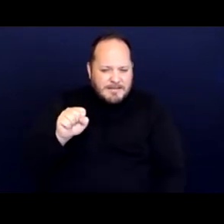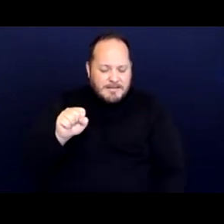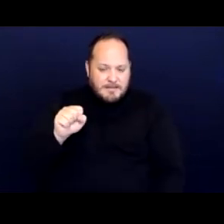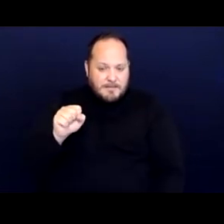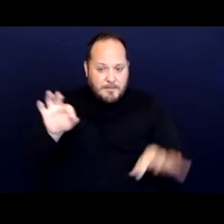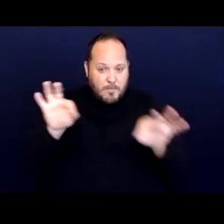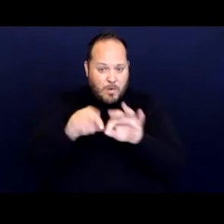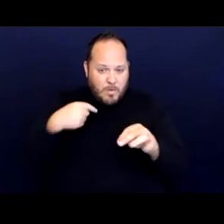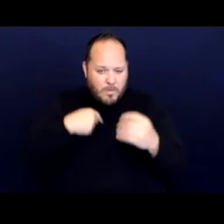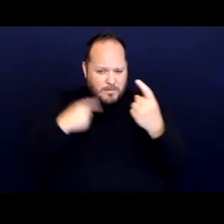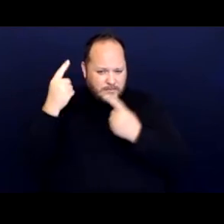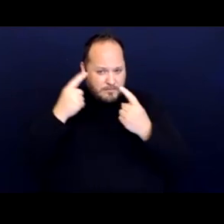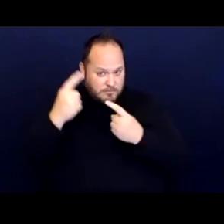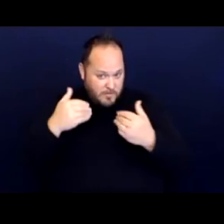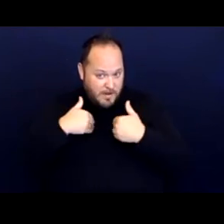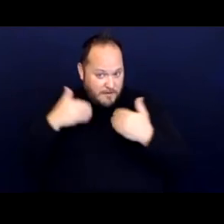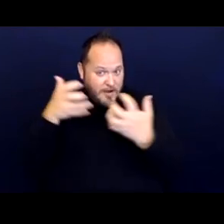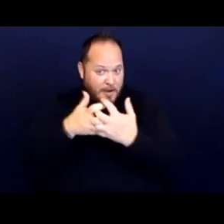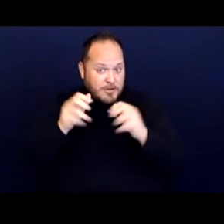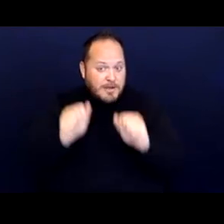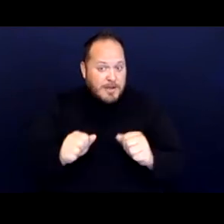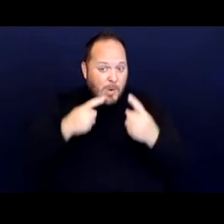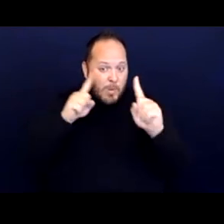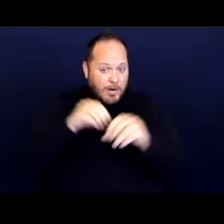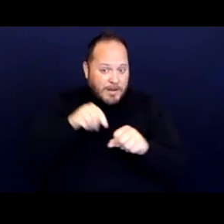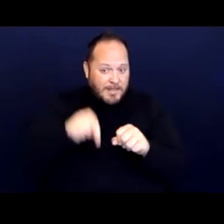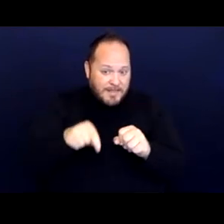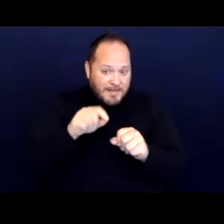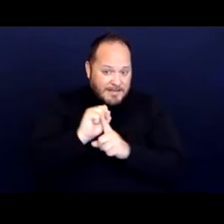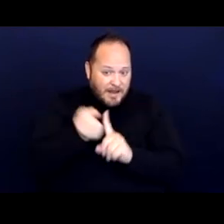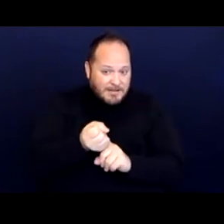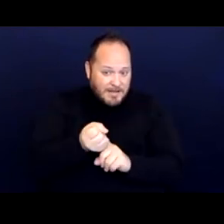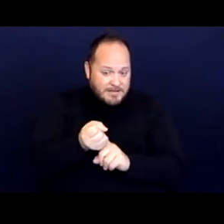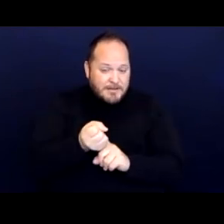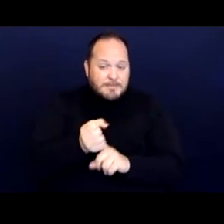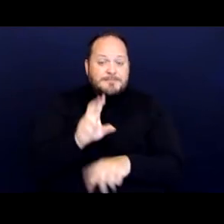that could work in this context? And then of course, even if you think that it's a long shot